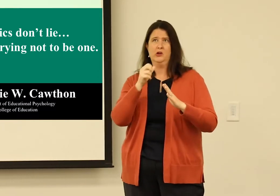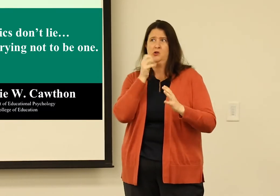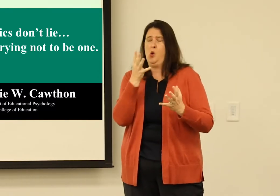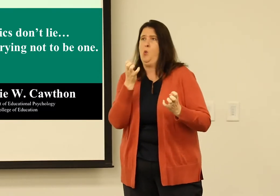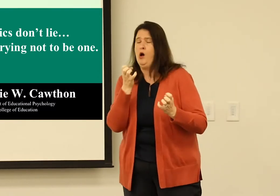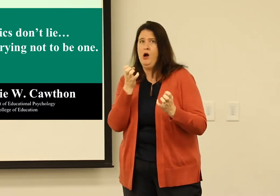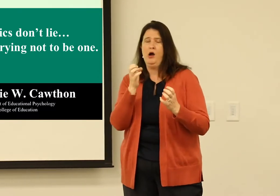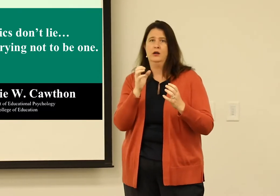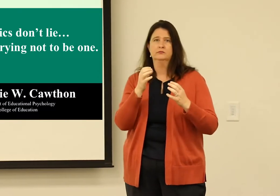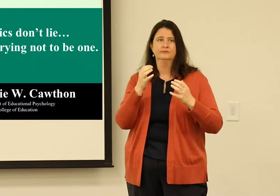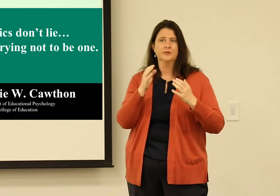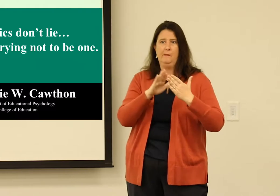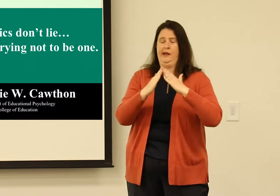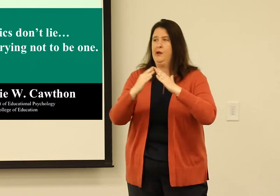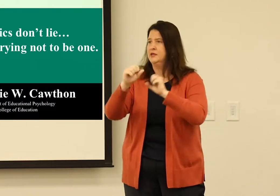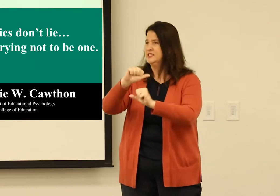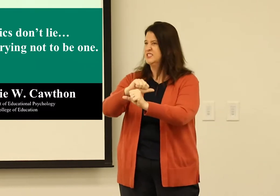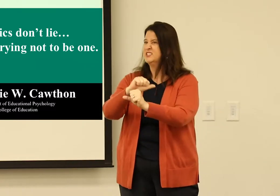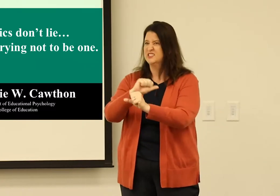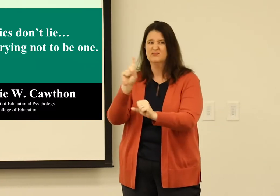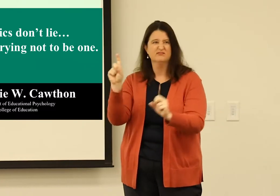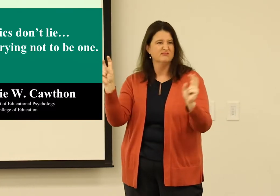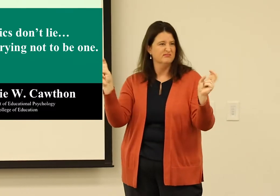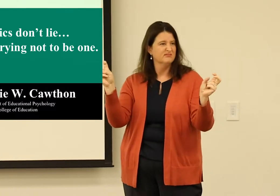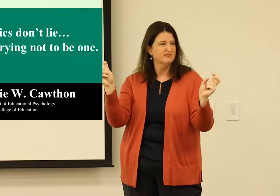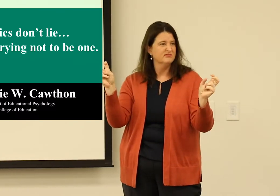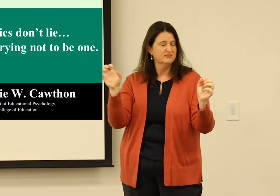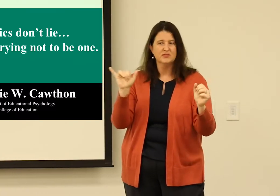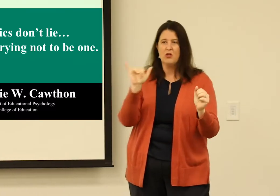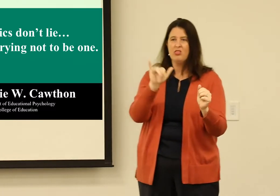that has become or is trying to avoid becoming a statistic.